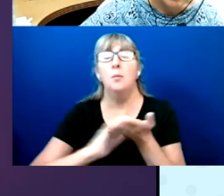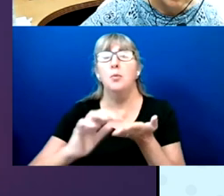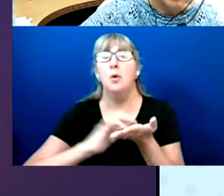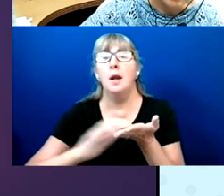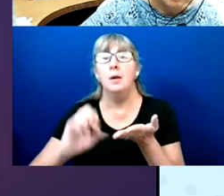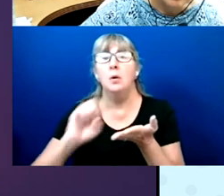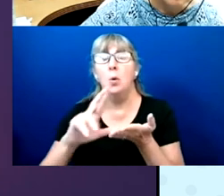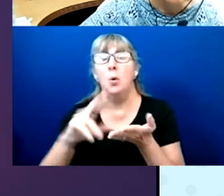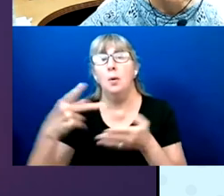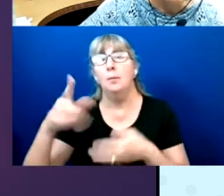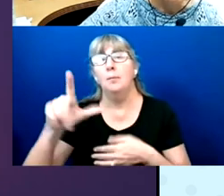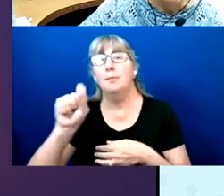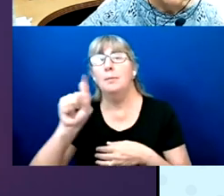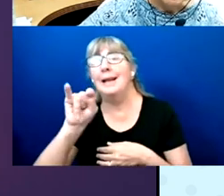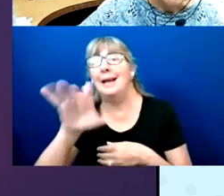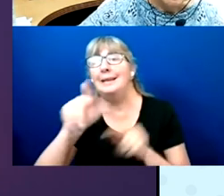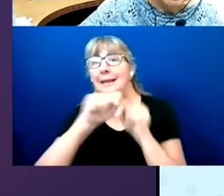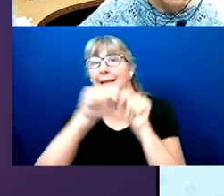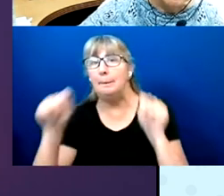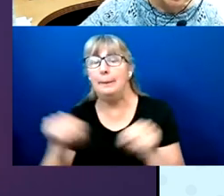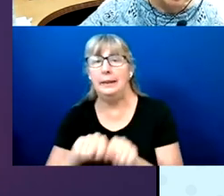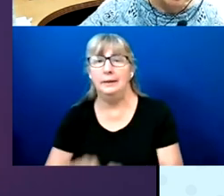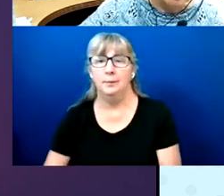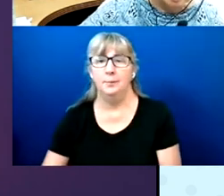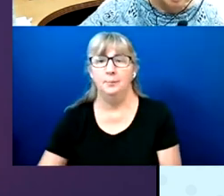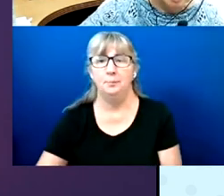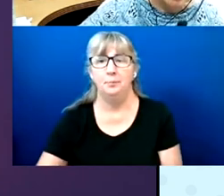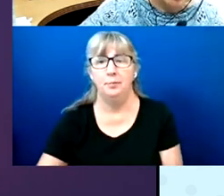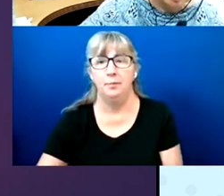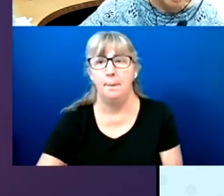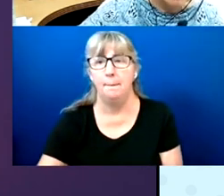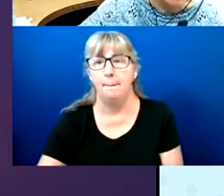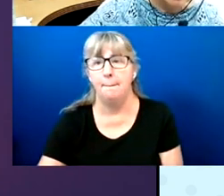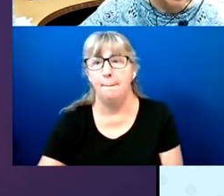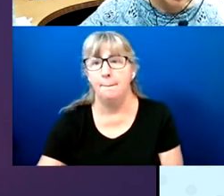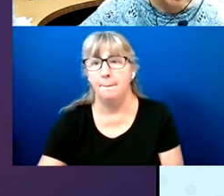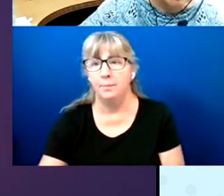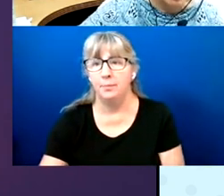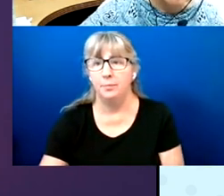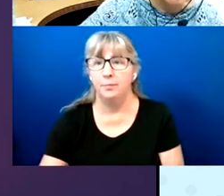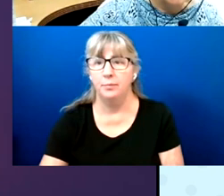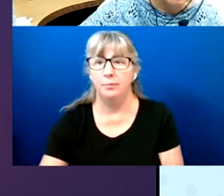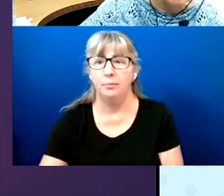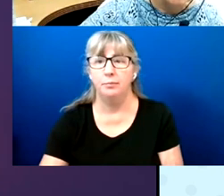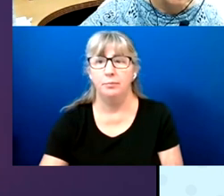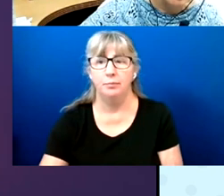Yeah, so, electronic back delivery system is relatively new.